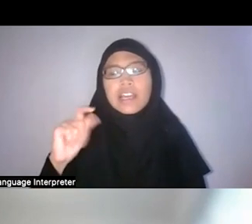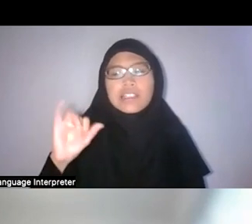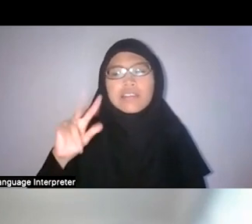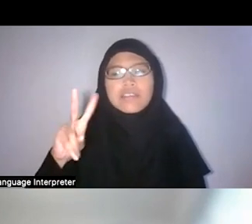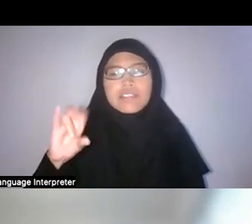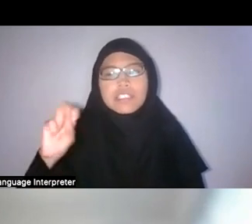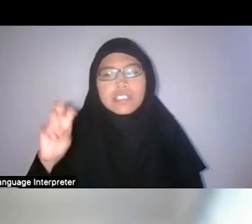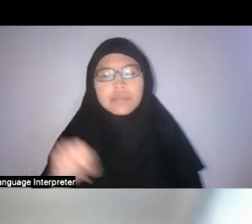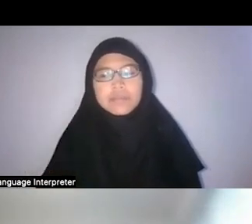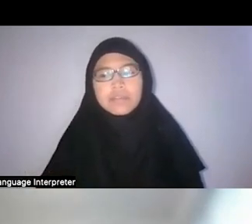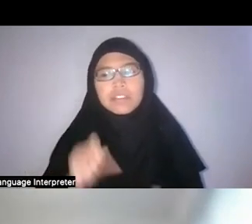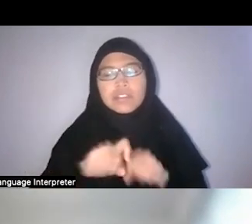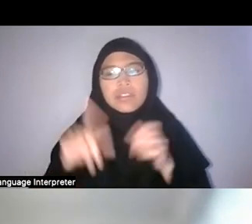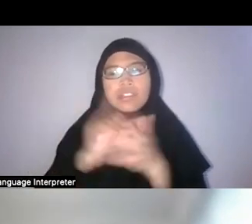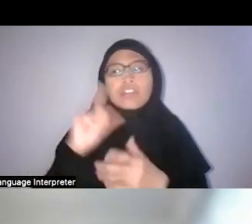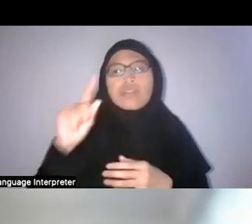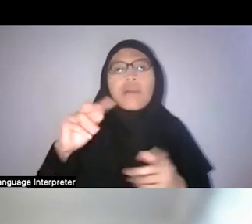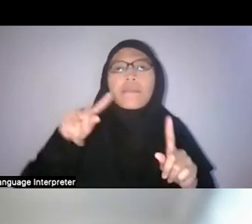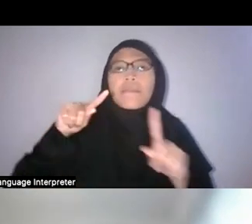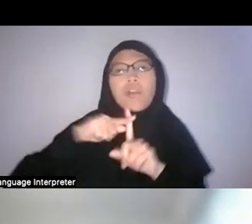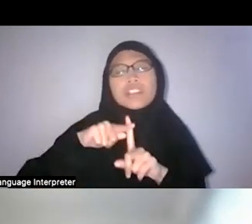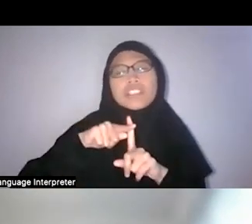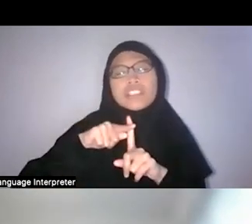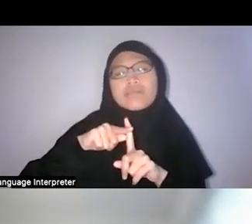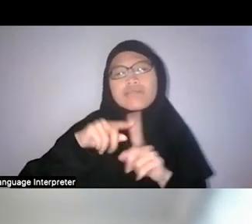So that is one positive spin, but of course I agree with you that